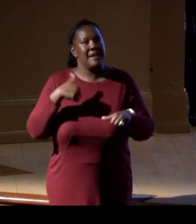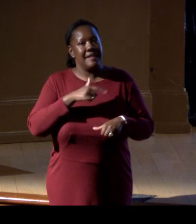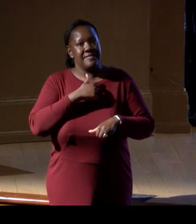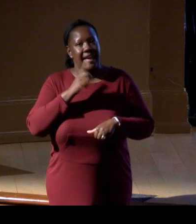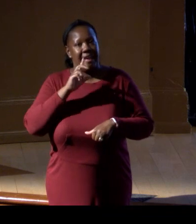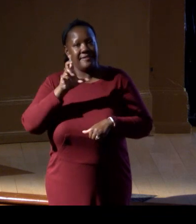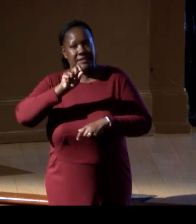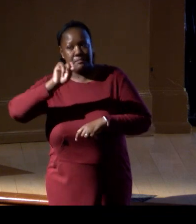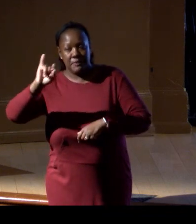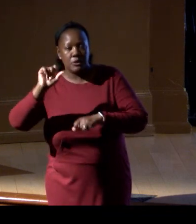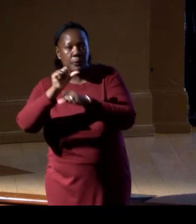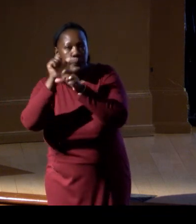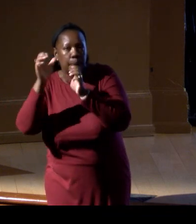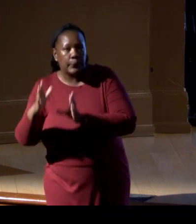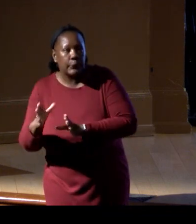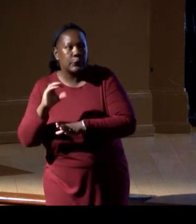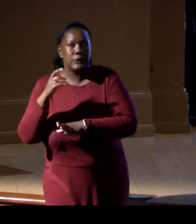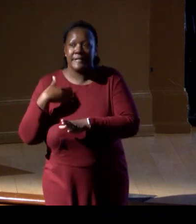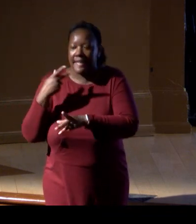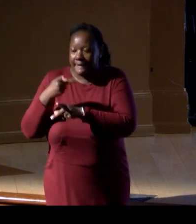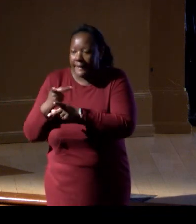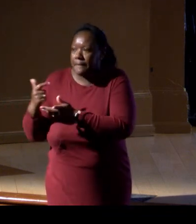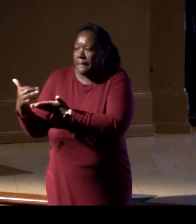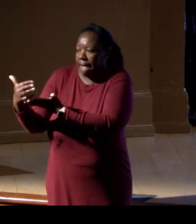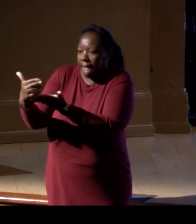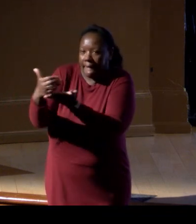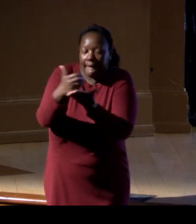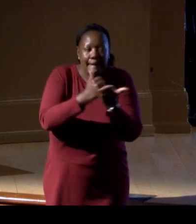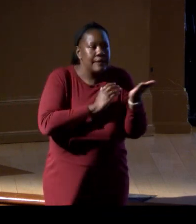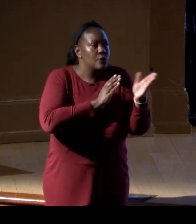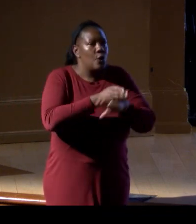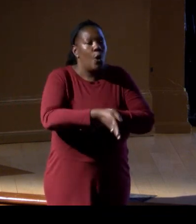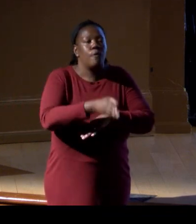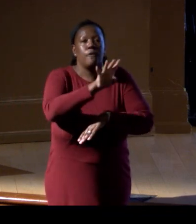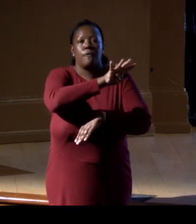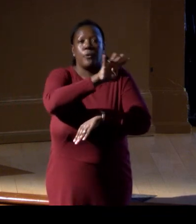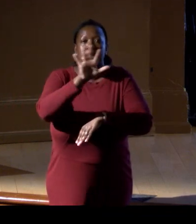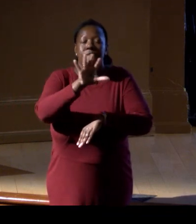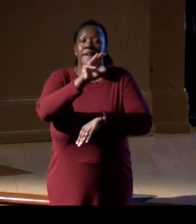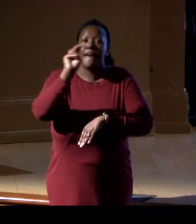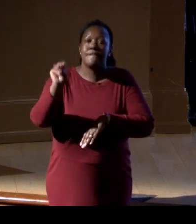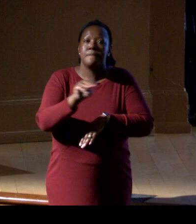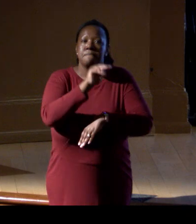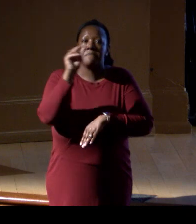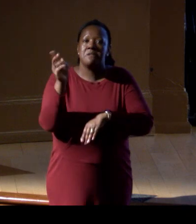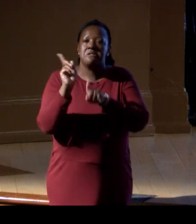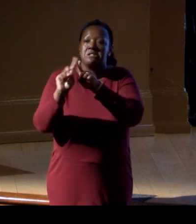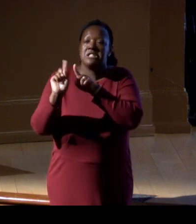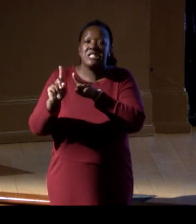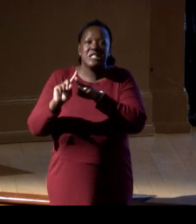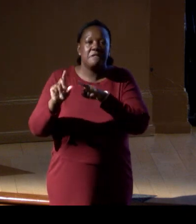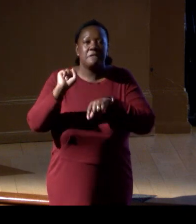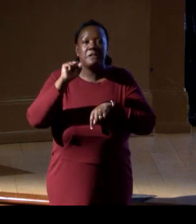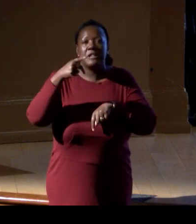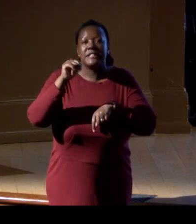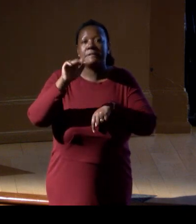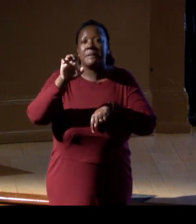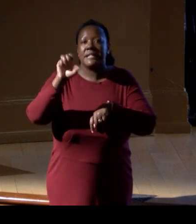the national collection of over 45 million specimens across all marine groups.